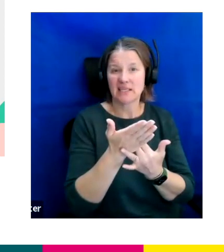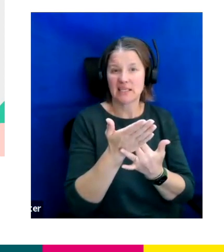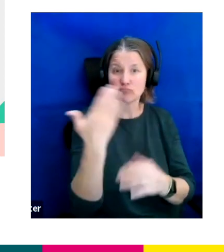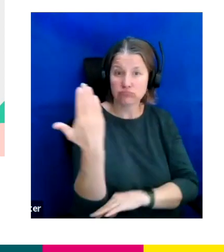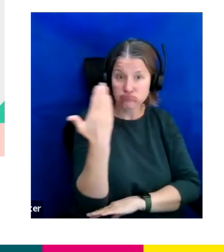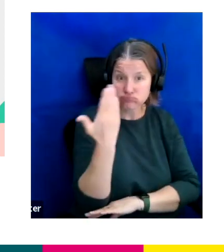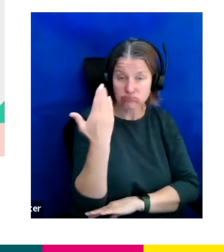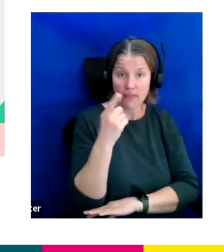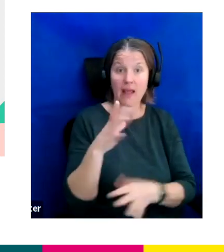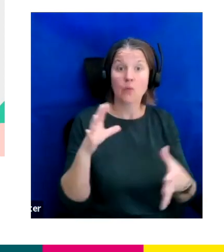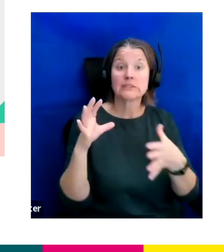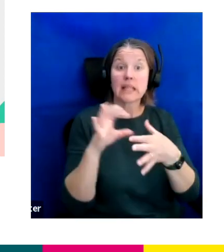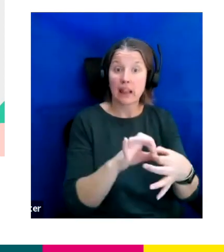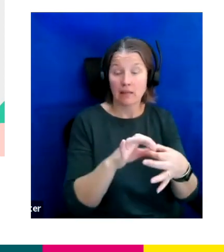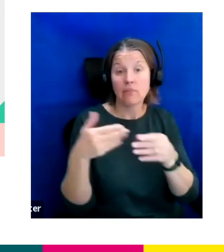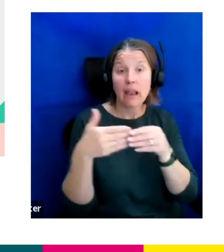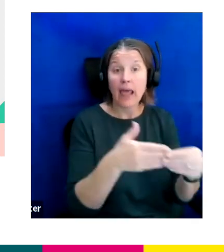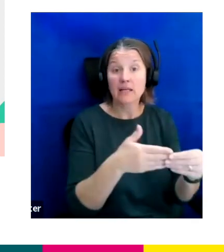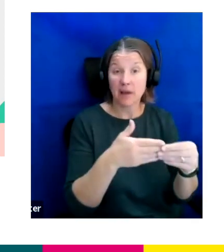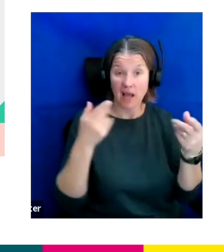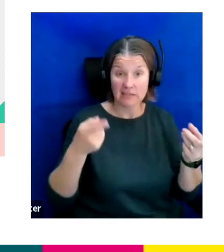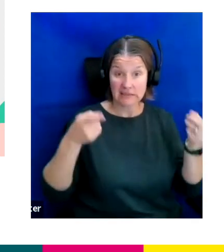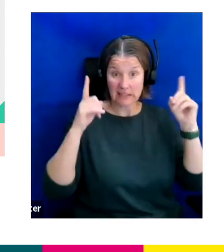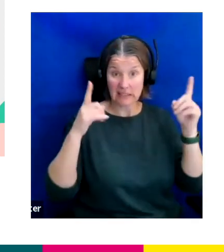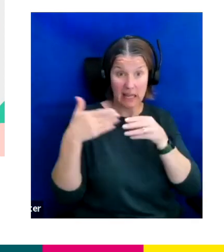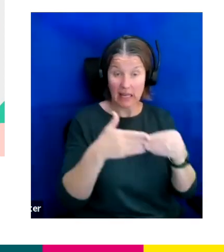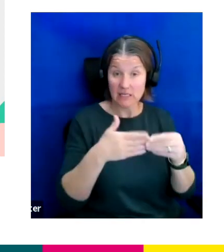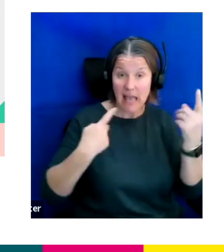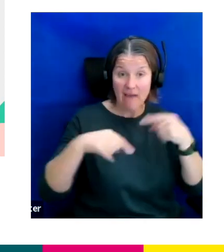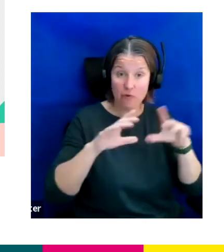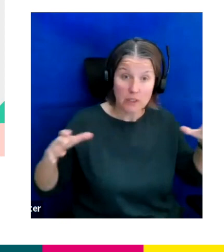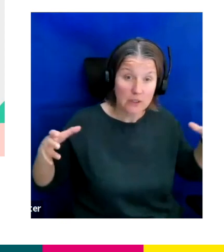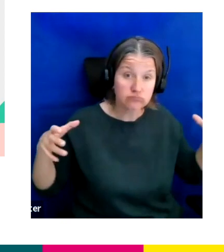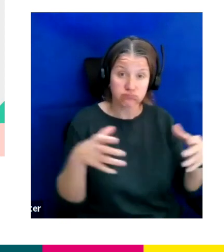by our senior leaders and it was for everybody to attend where we had the amazing Sade Burke